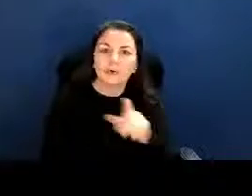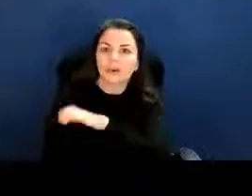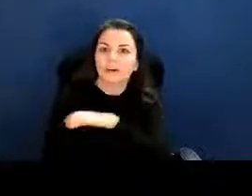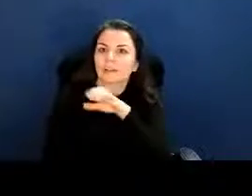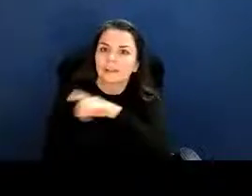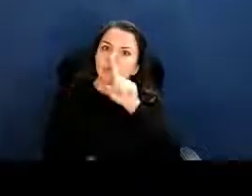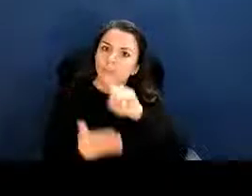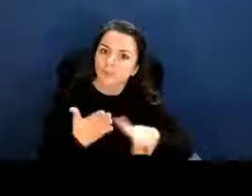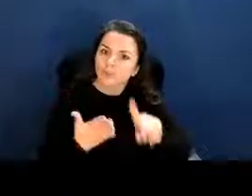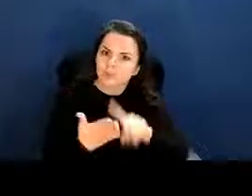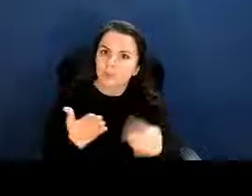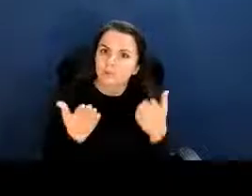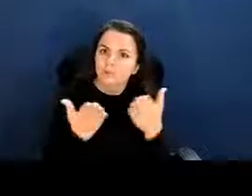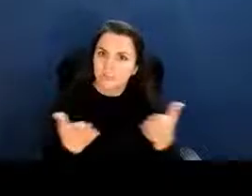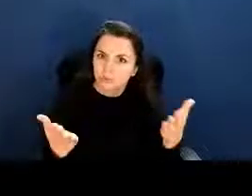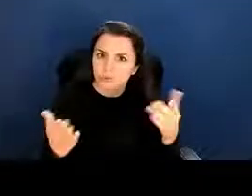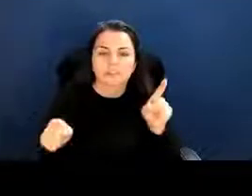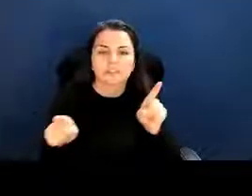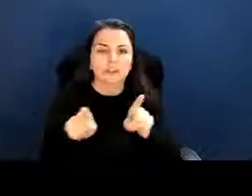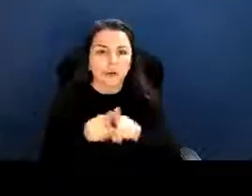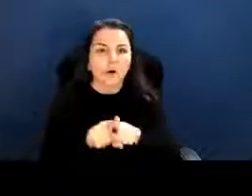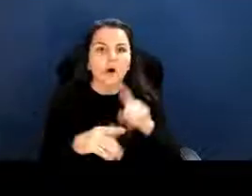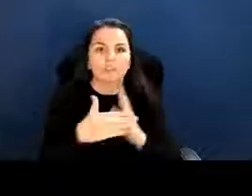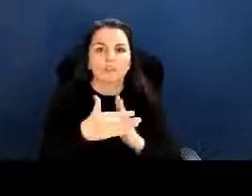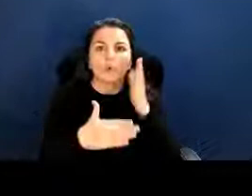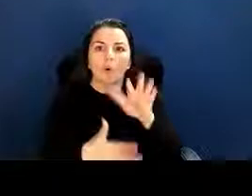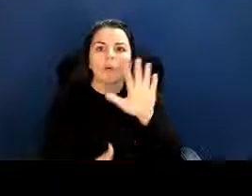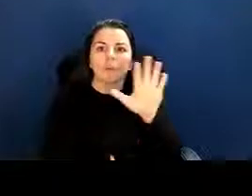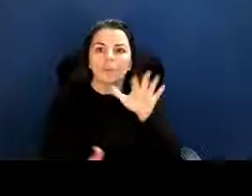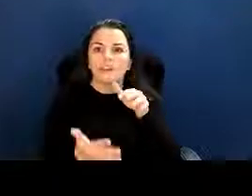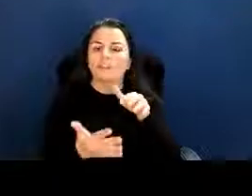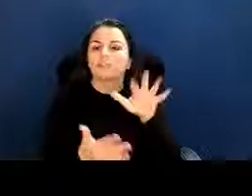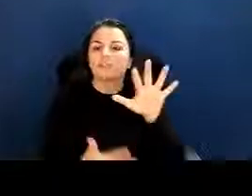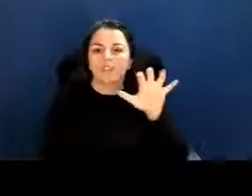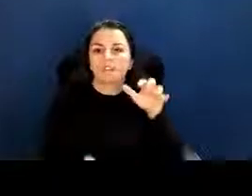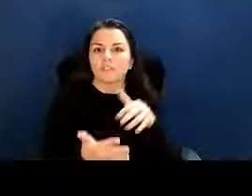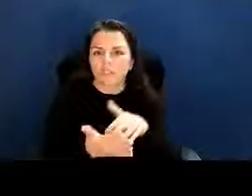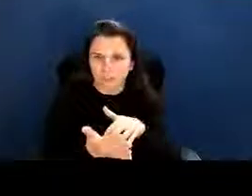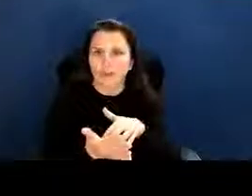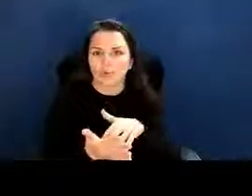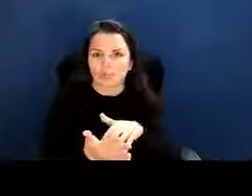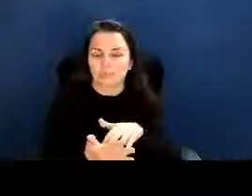as well as the over 500K grant policy process.